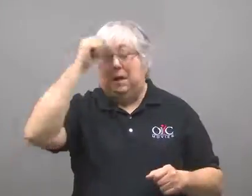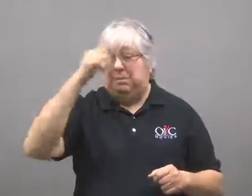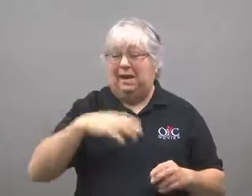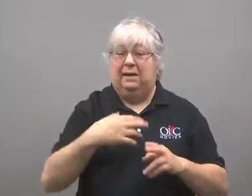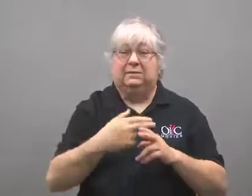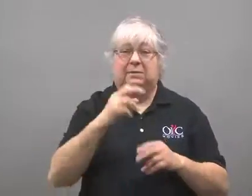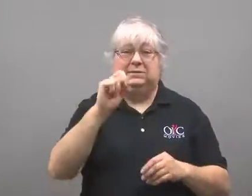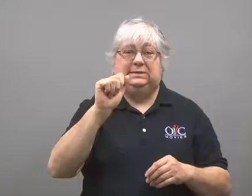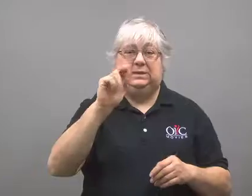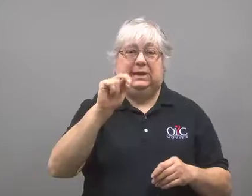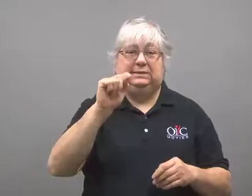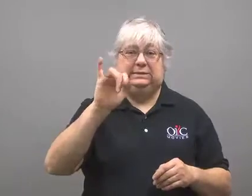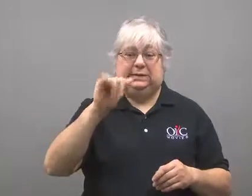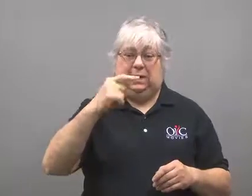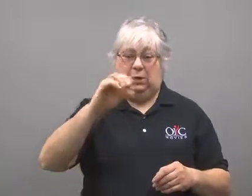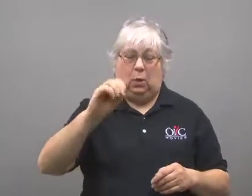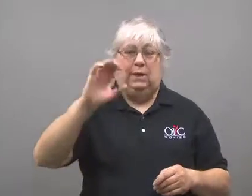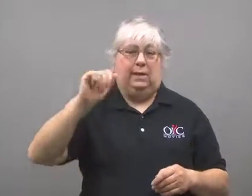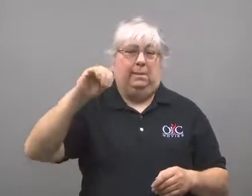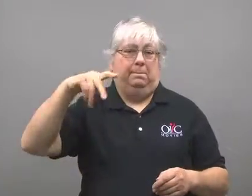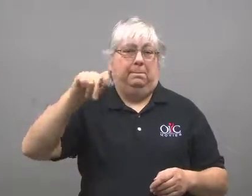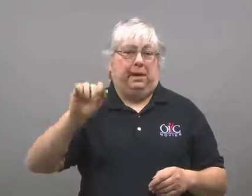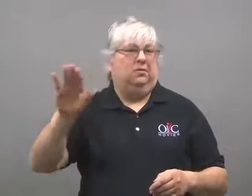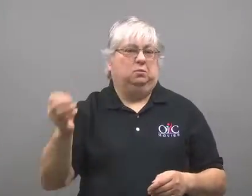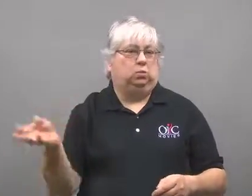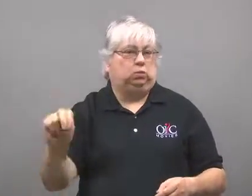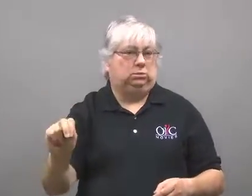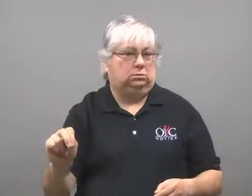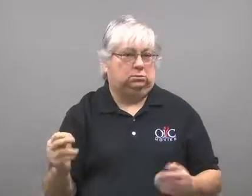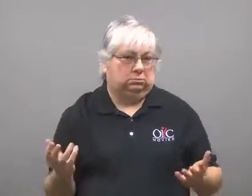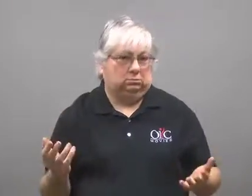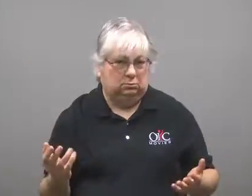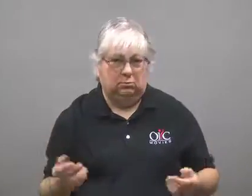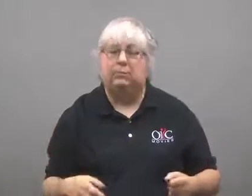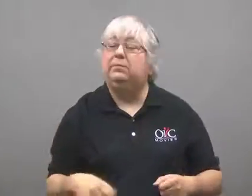Santiago Campa owns them.